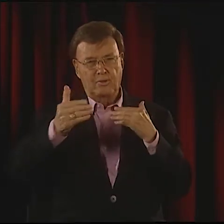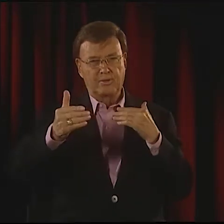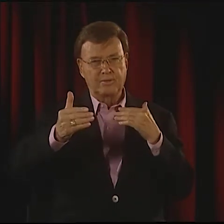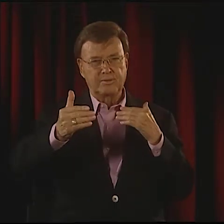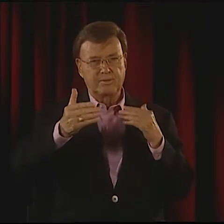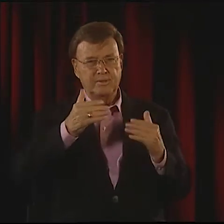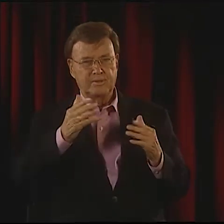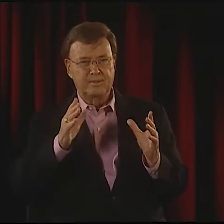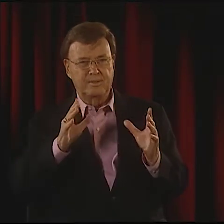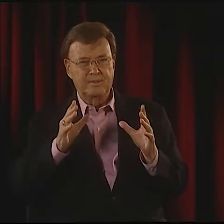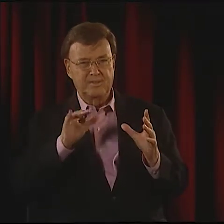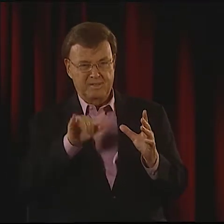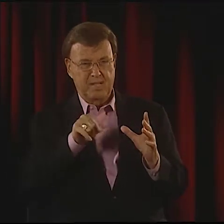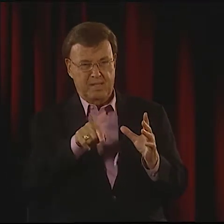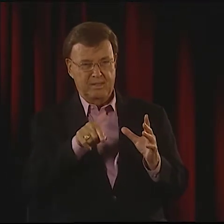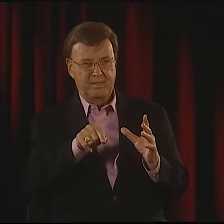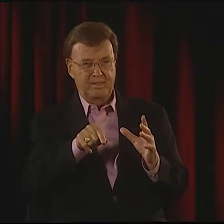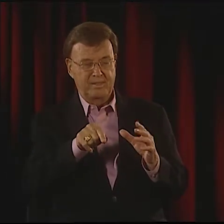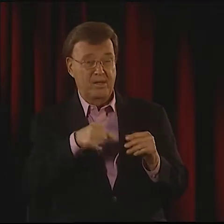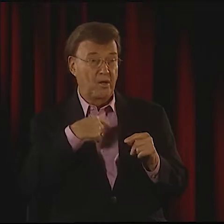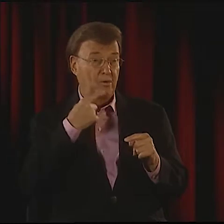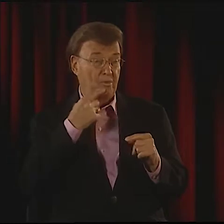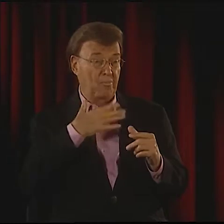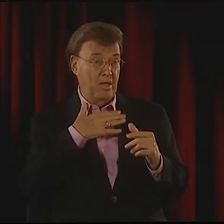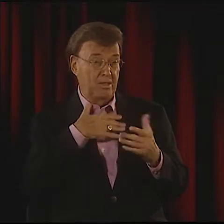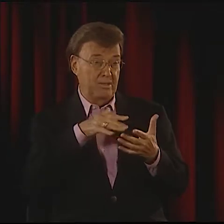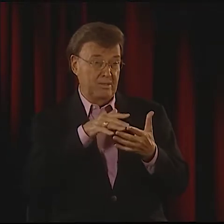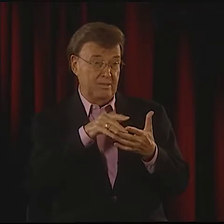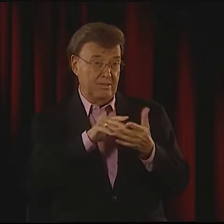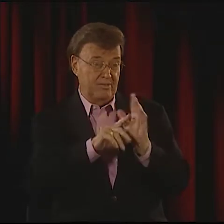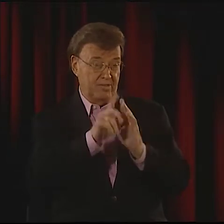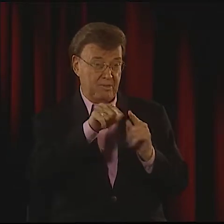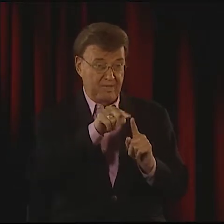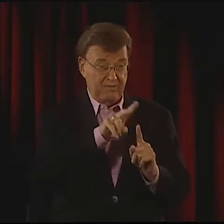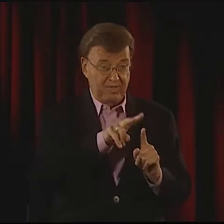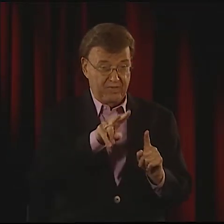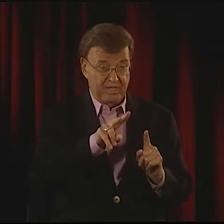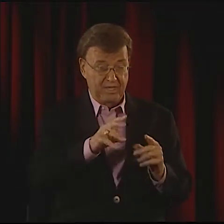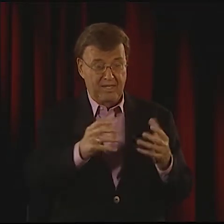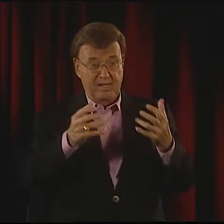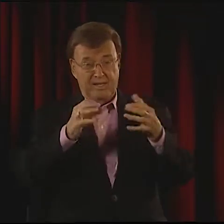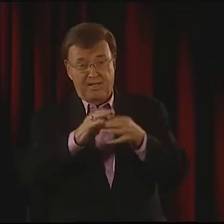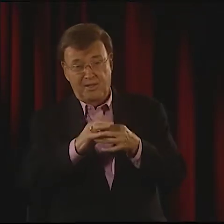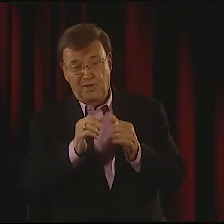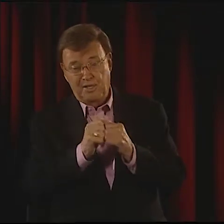OK. IT USES CUTS AND EDITS, ZOOM IN, CLOSE-UPS.